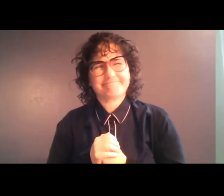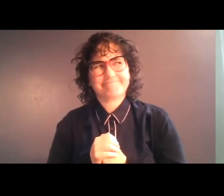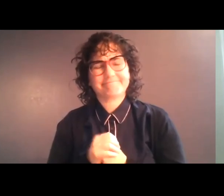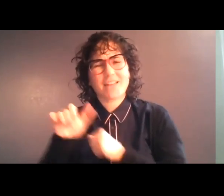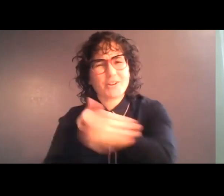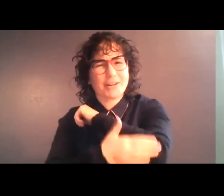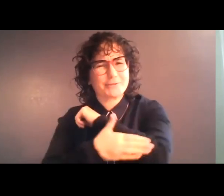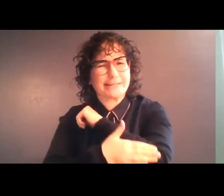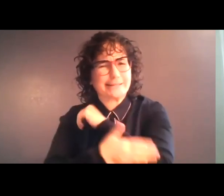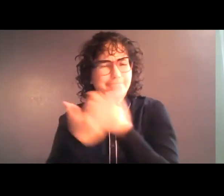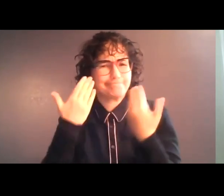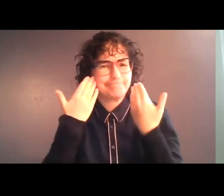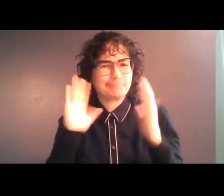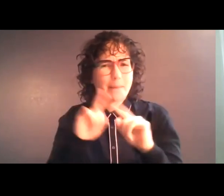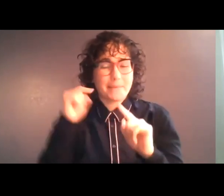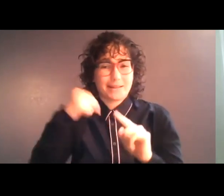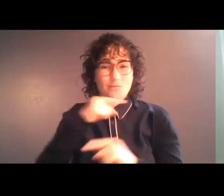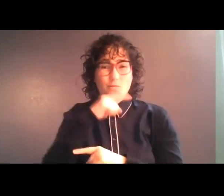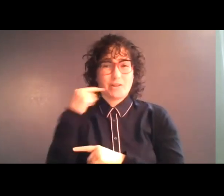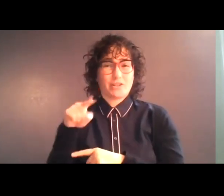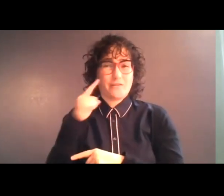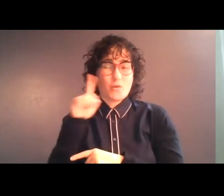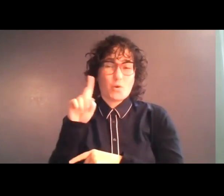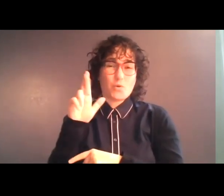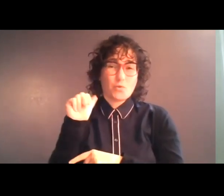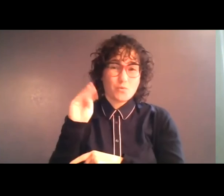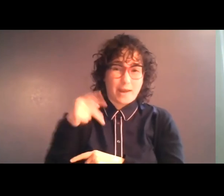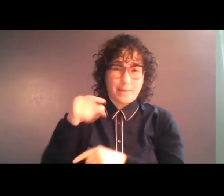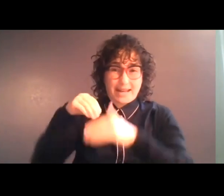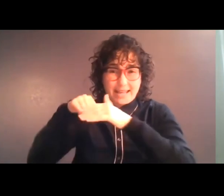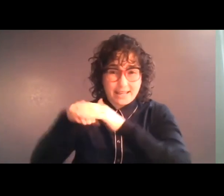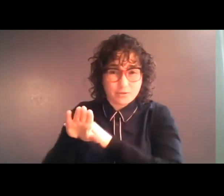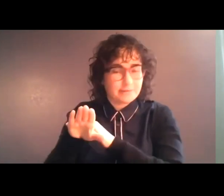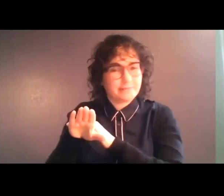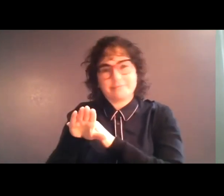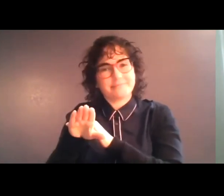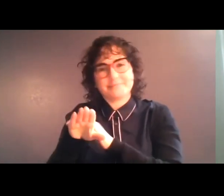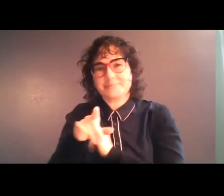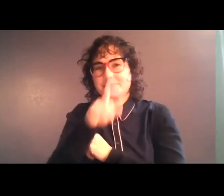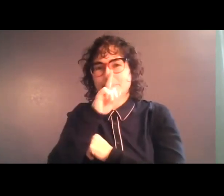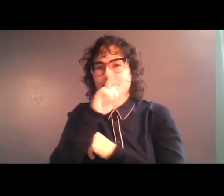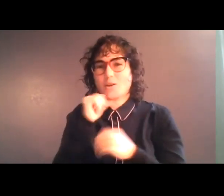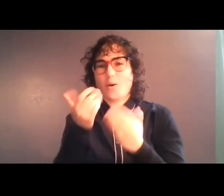Russia, when it comes to building ramps and entranceways, they don't ask us to be consultants